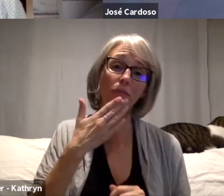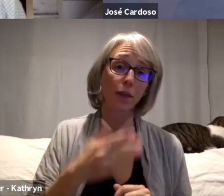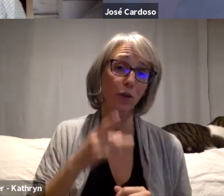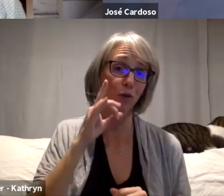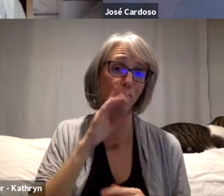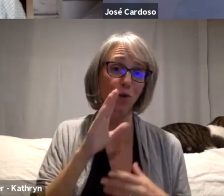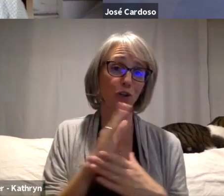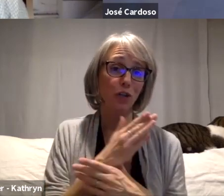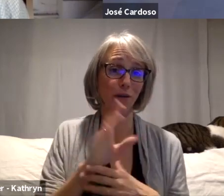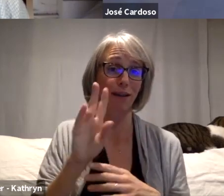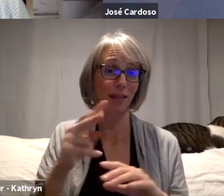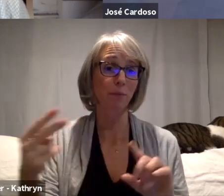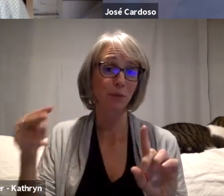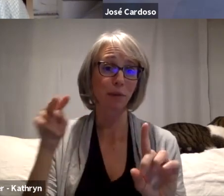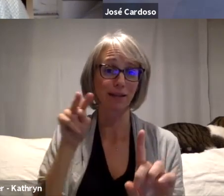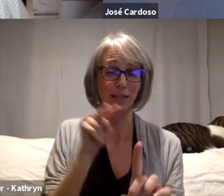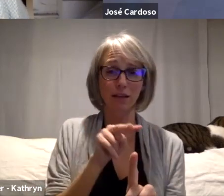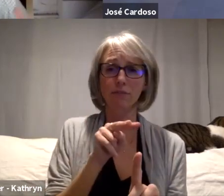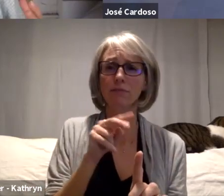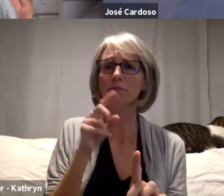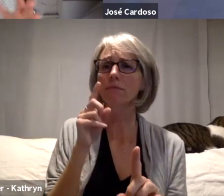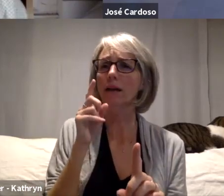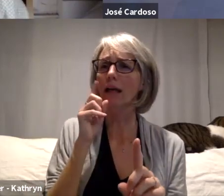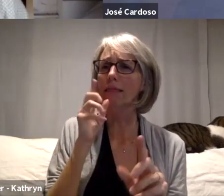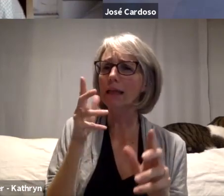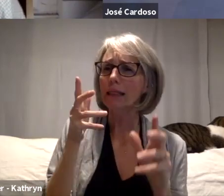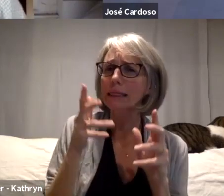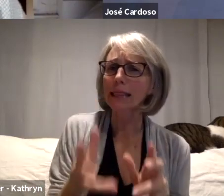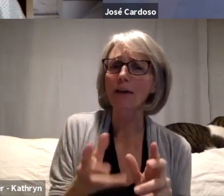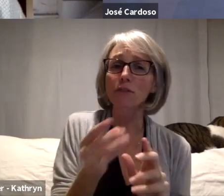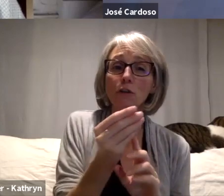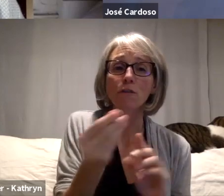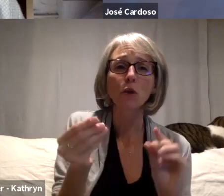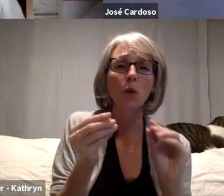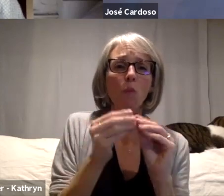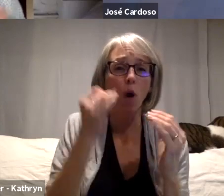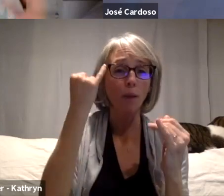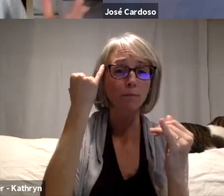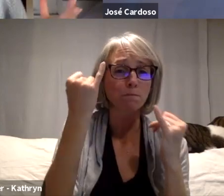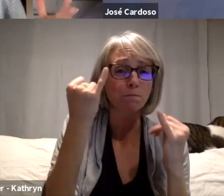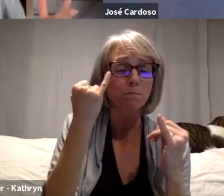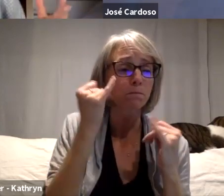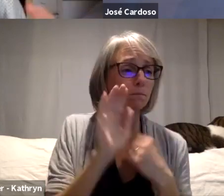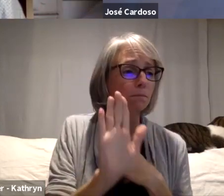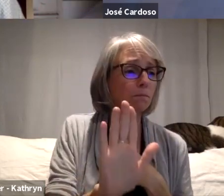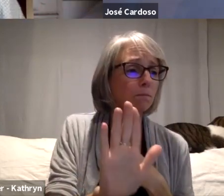And so I was wondering we have about time for a couple more thoughts. And I was wondering, now that some time has gone by,